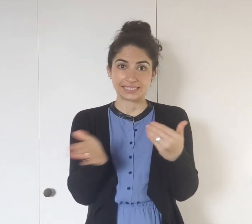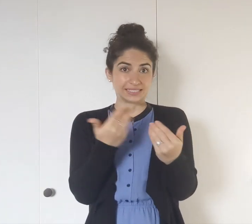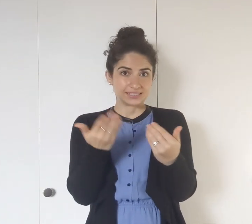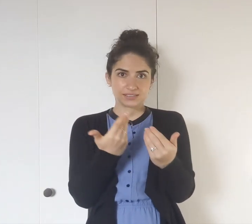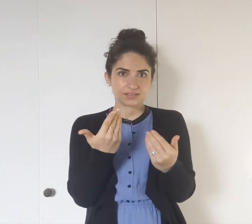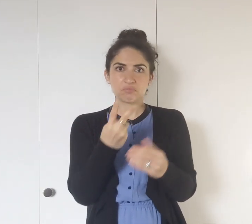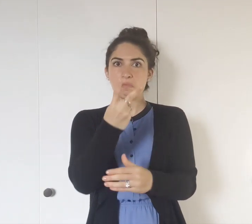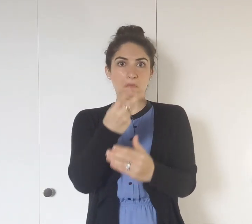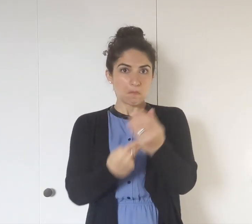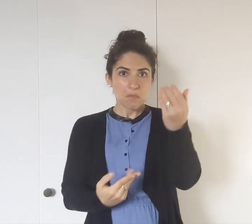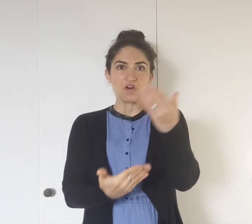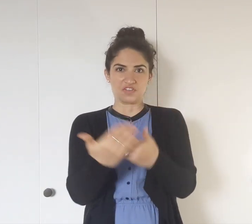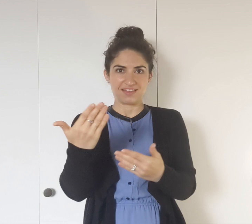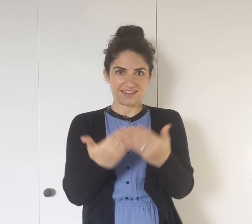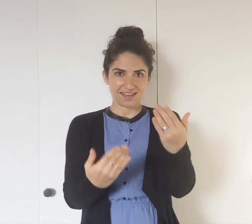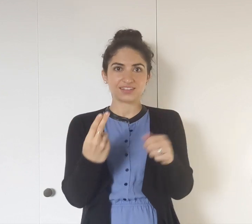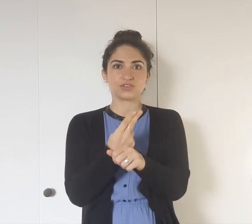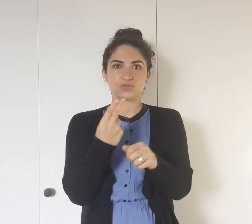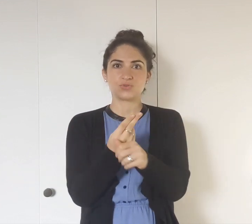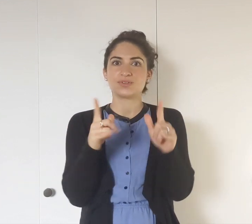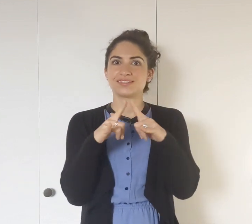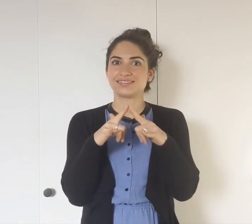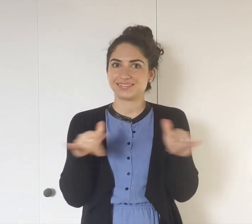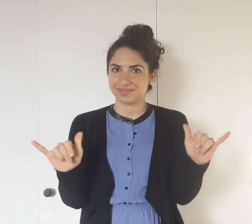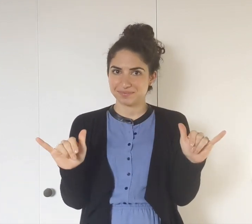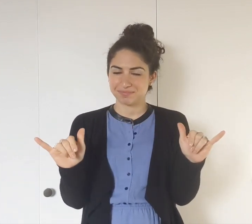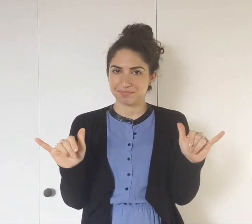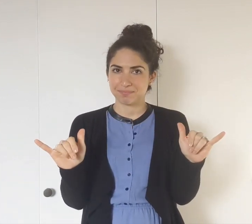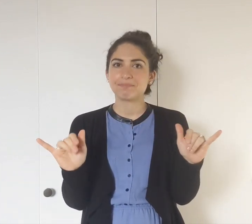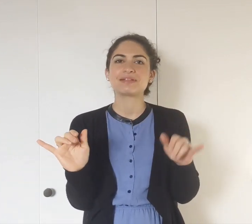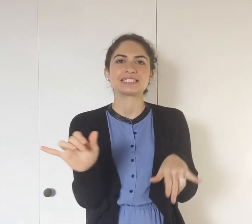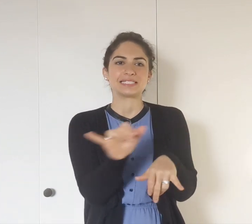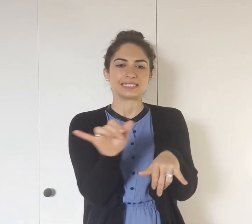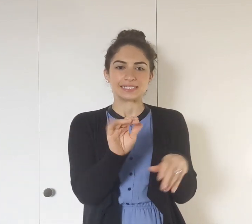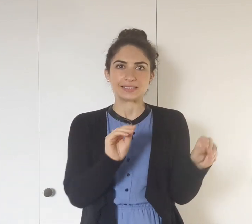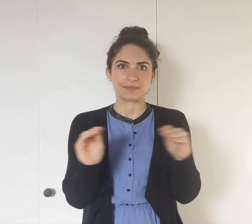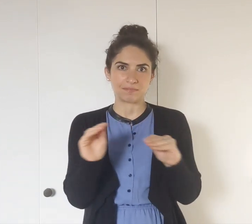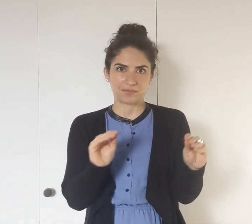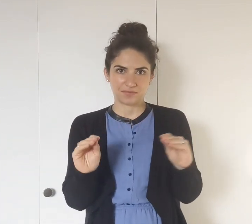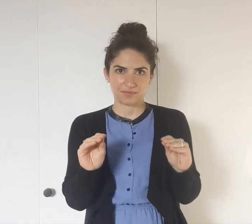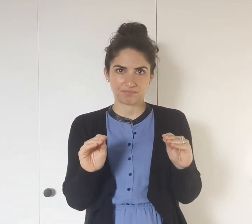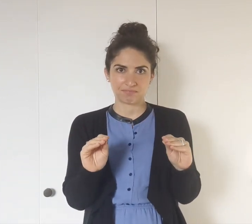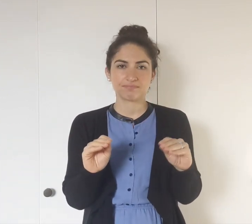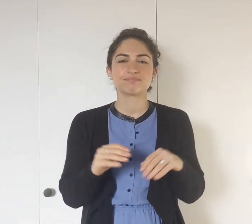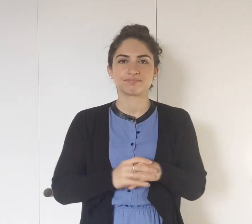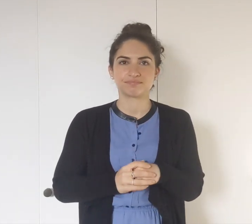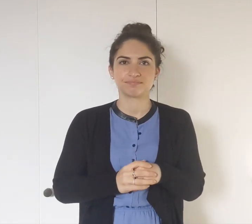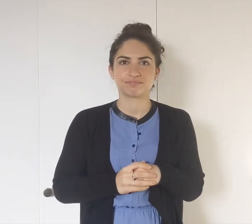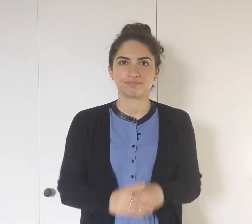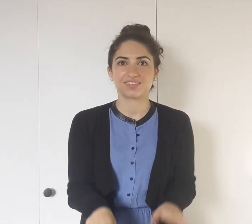So that's easy, as well; You use both hands, and use them at the same time, in the same movement.